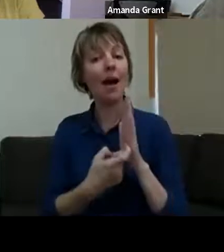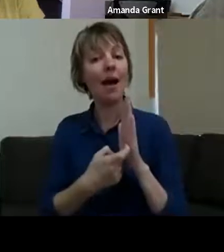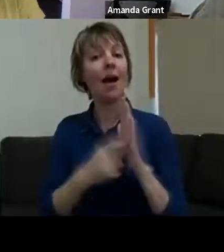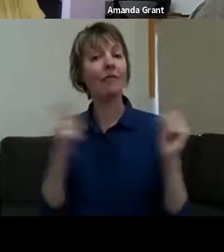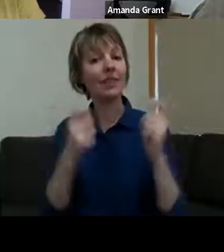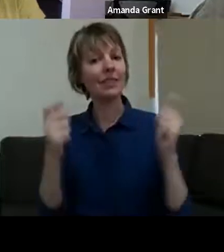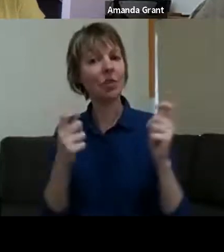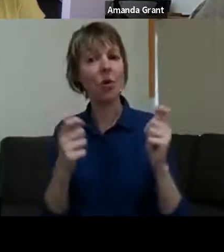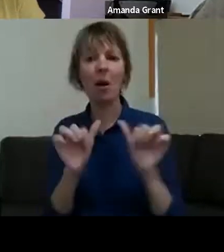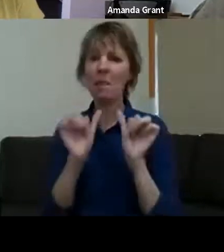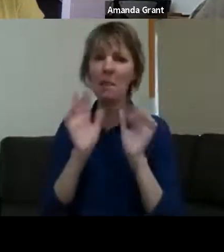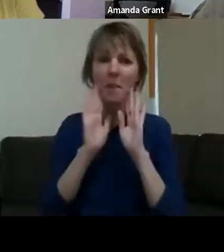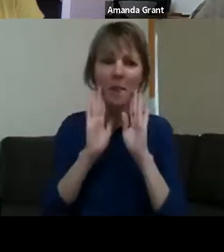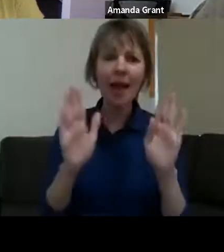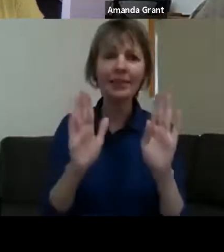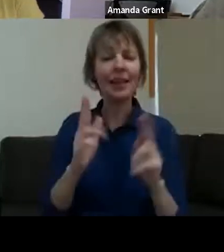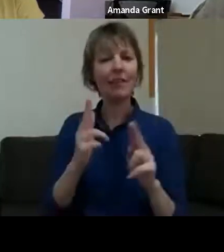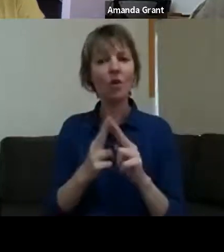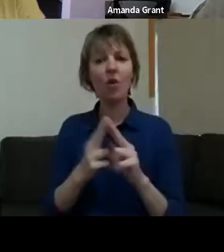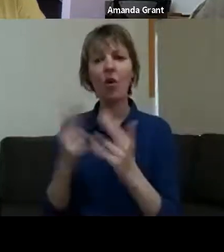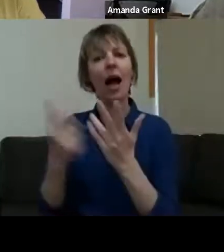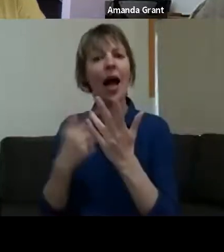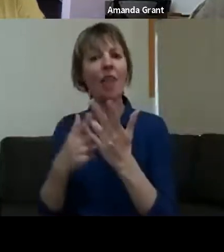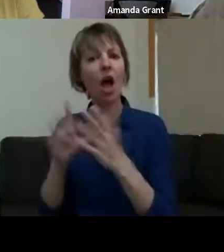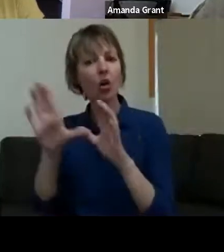NGOs to be able to provide their support as well, and to get